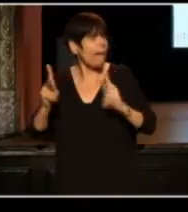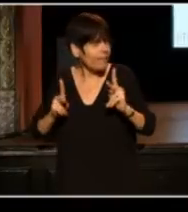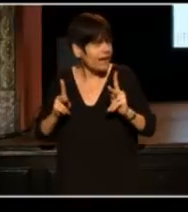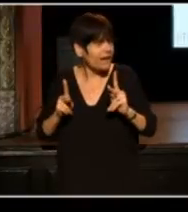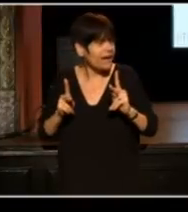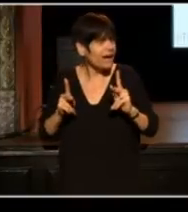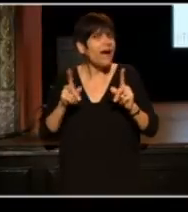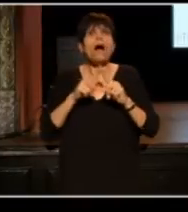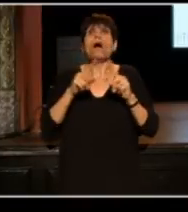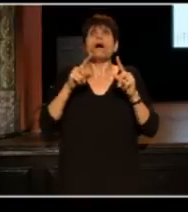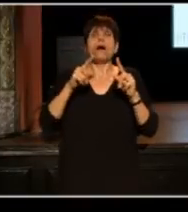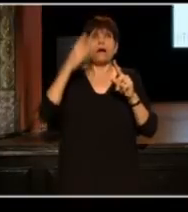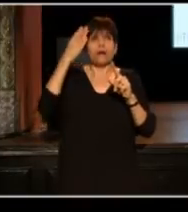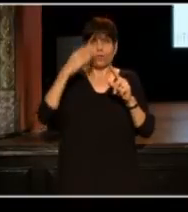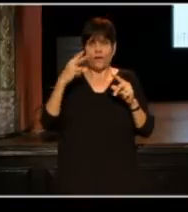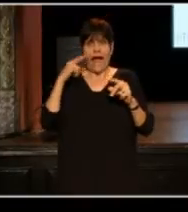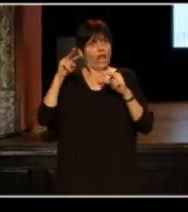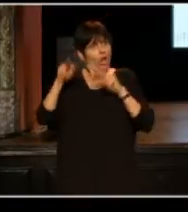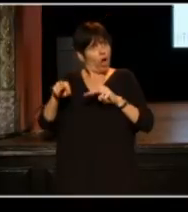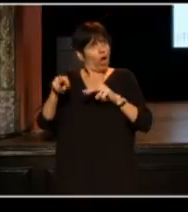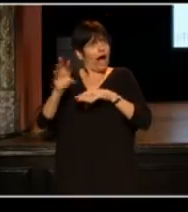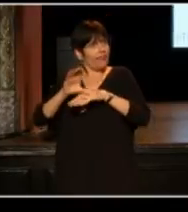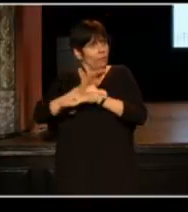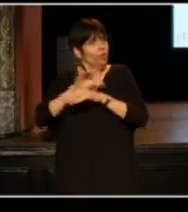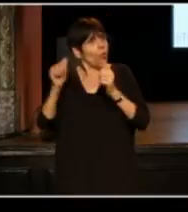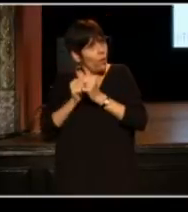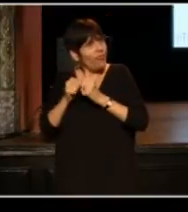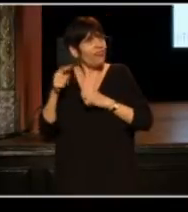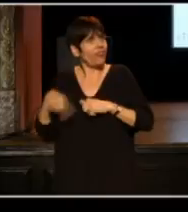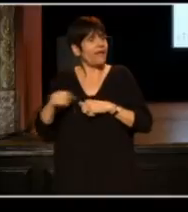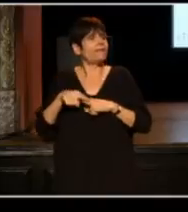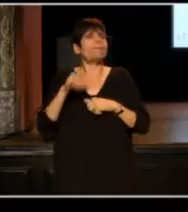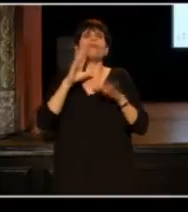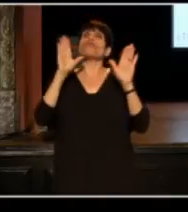But the greatest moment from the chat history around this book